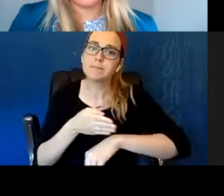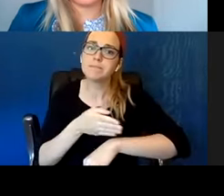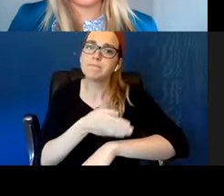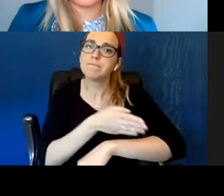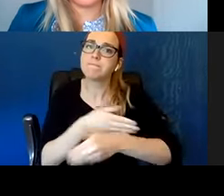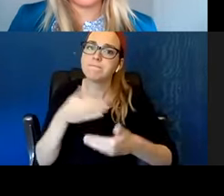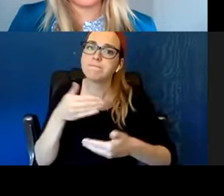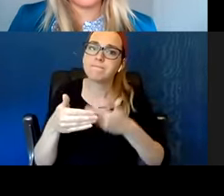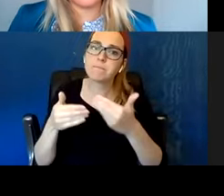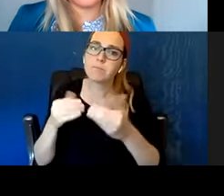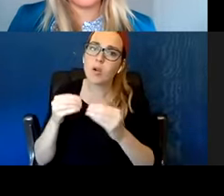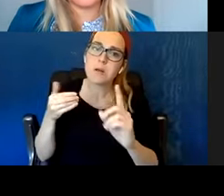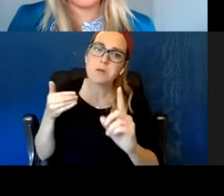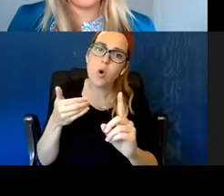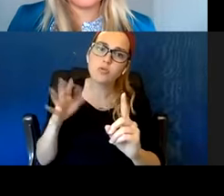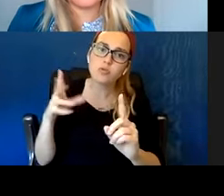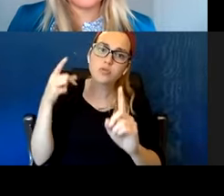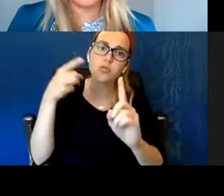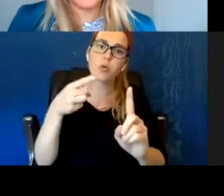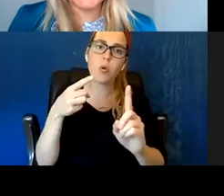So quick success story.